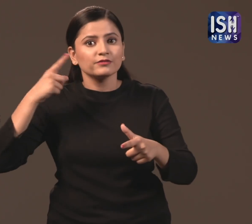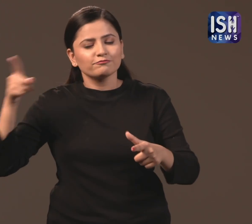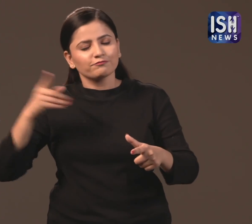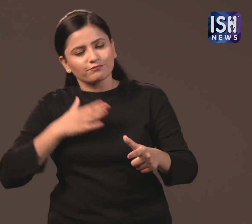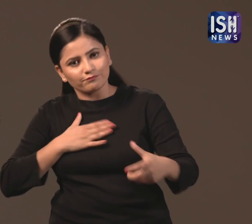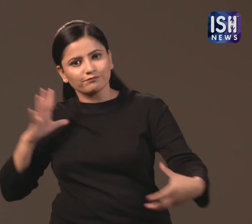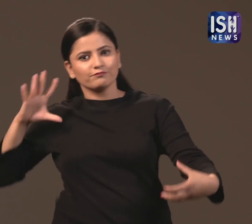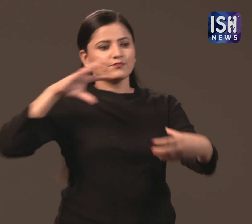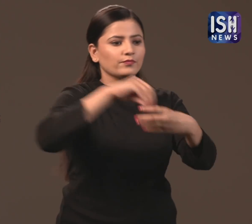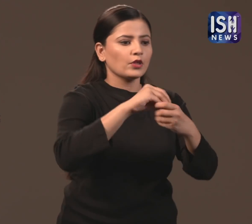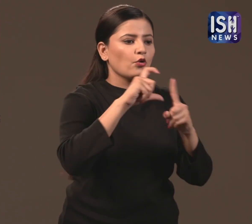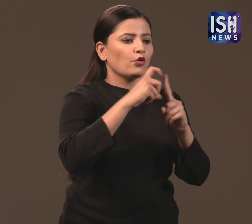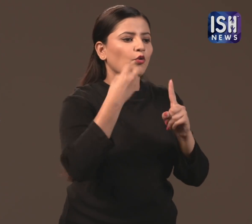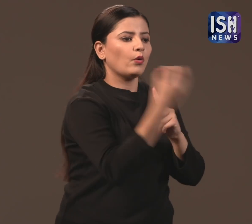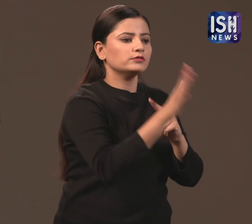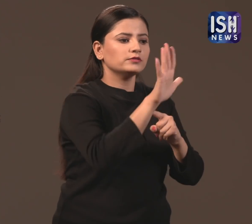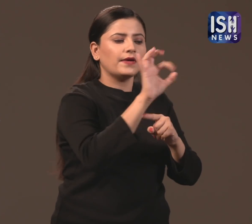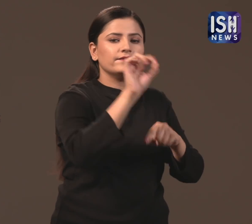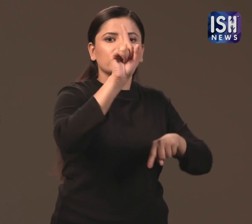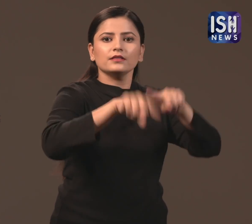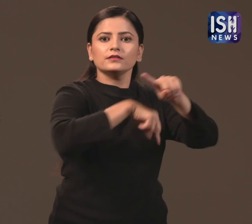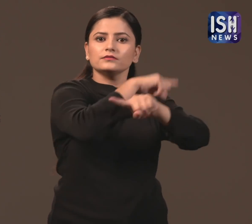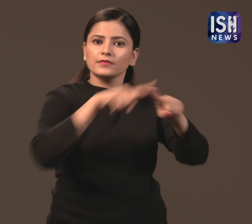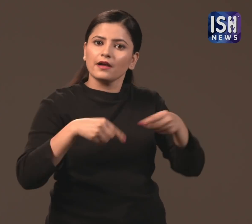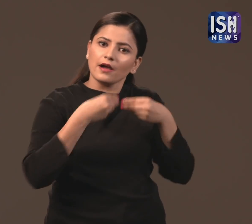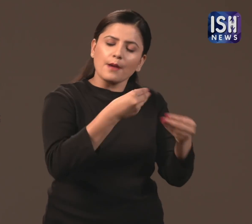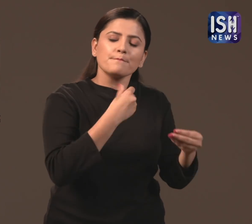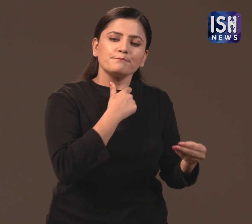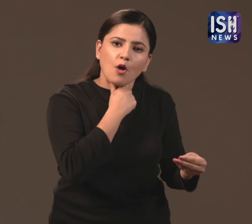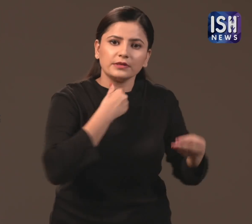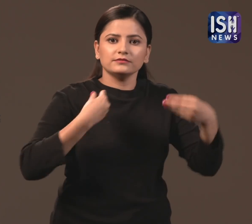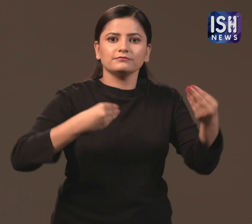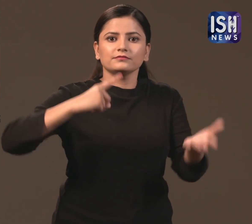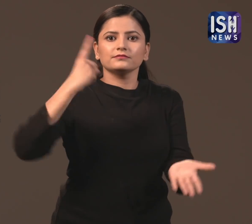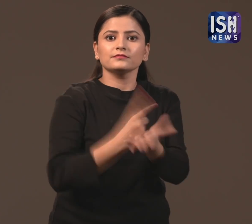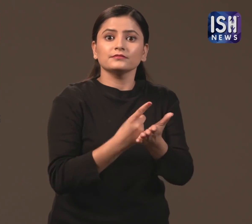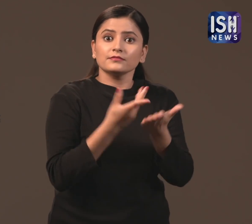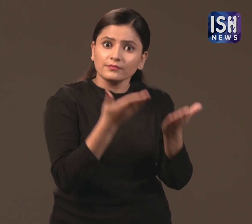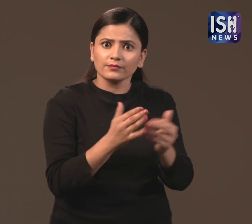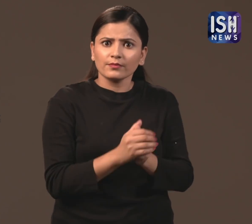He pledged to donate 50% of his income to charity.